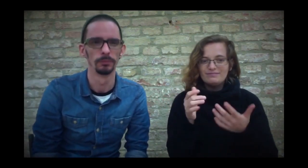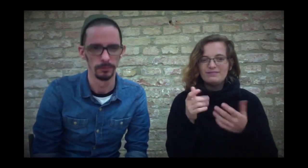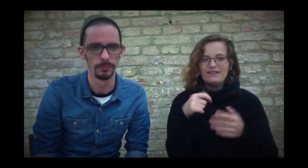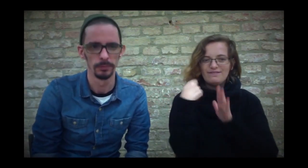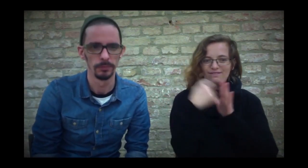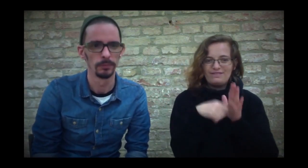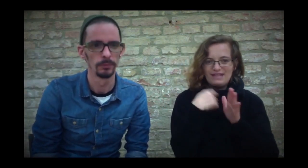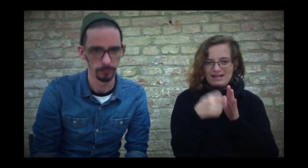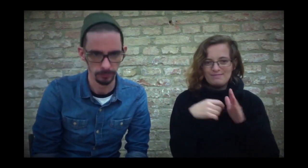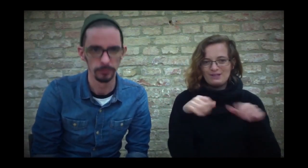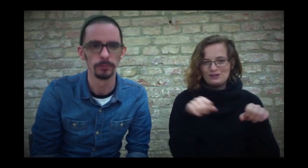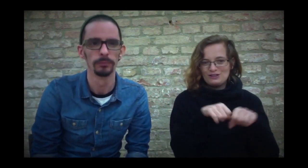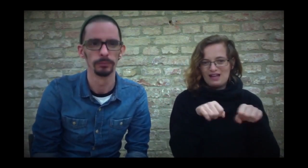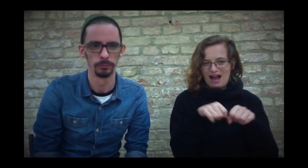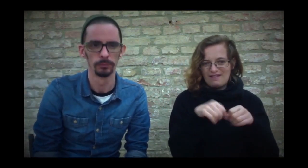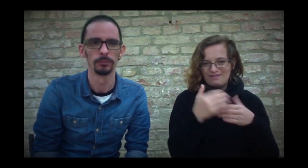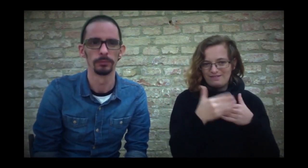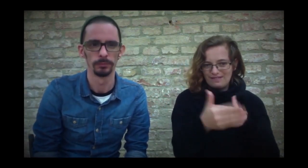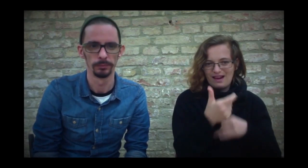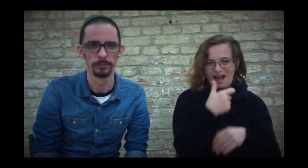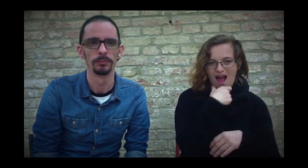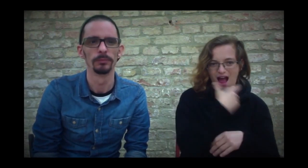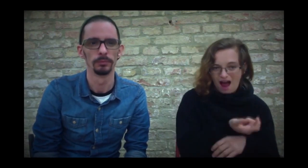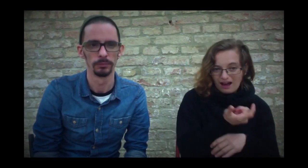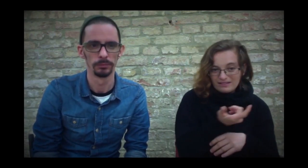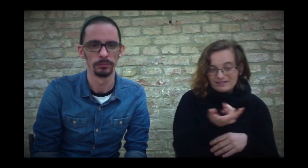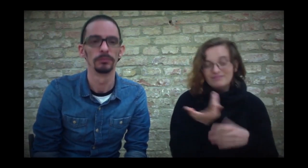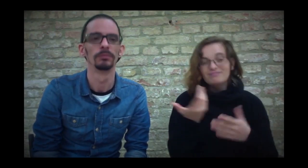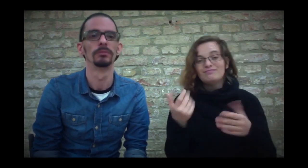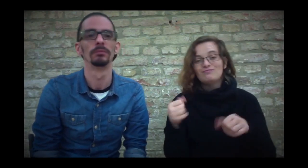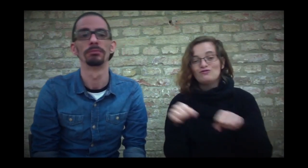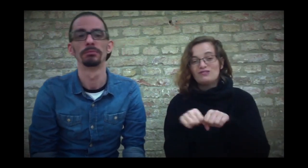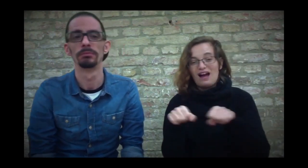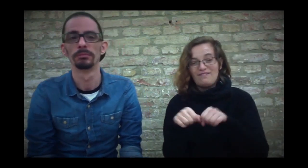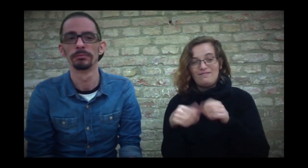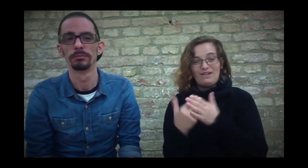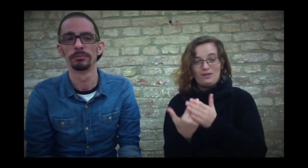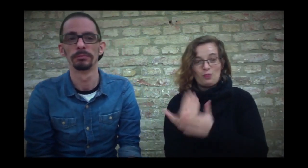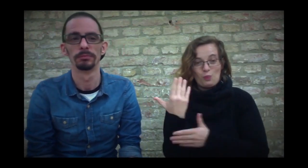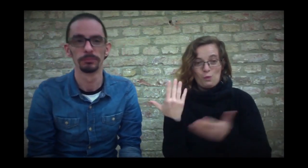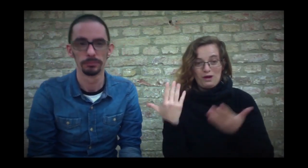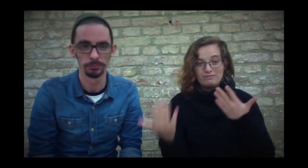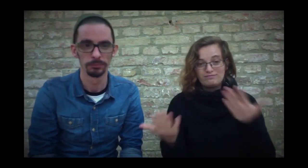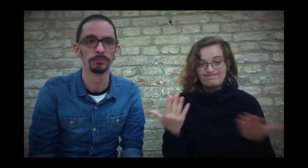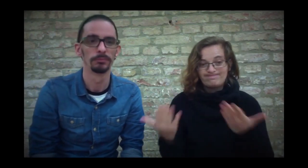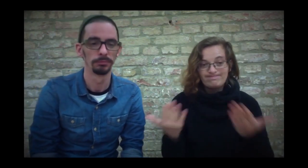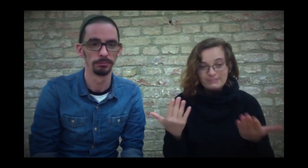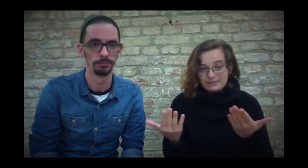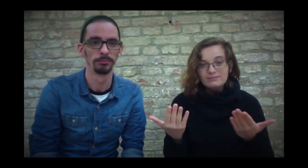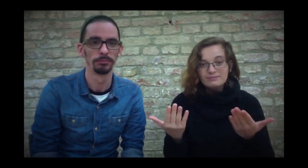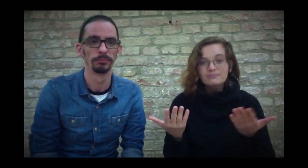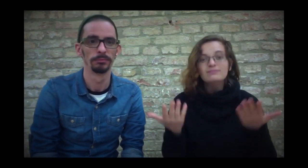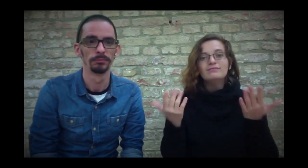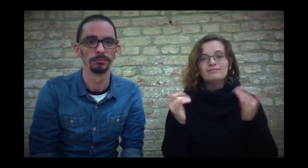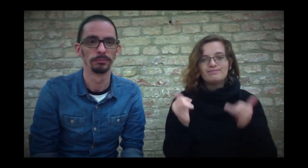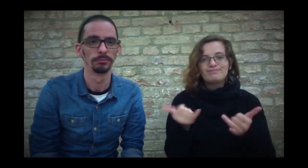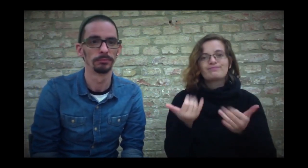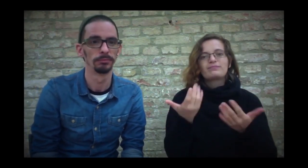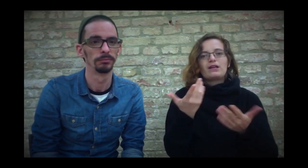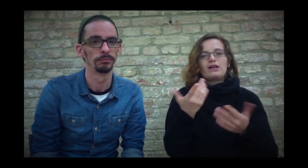It's interesting that from the older CHARMED series, I can see clearly the difference between the old and the new one.